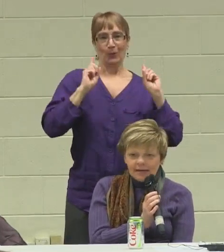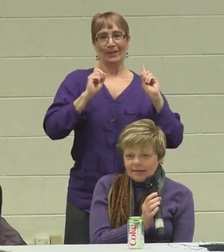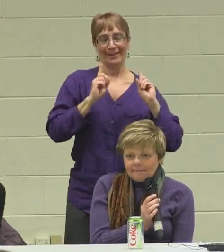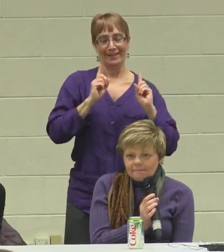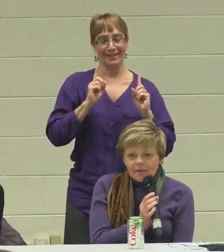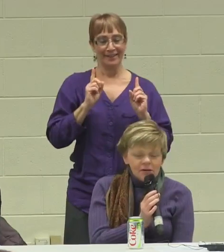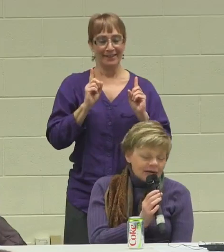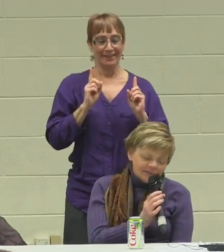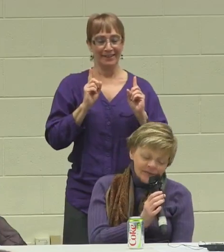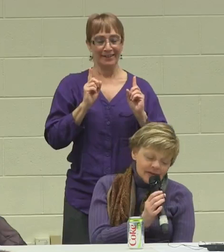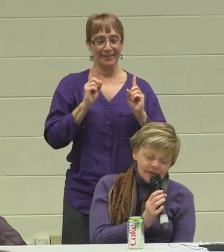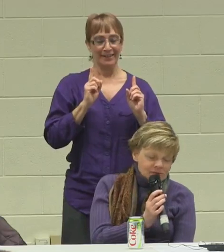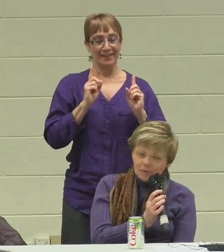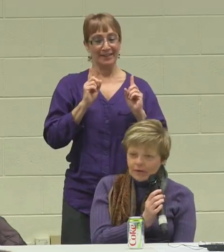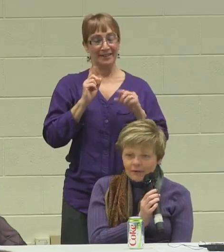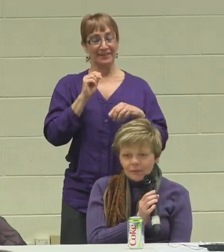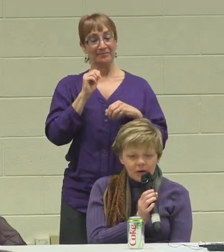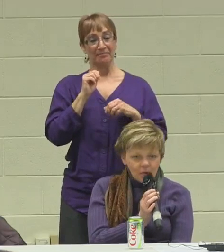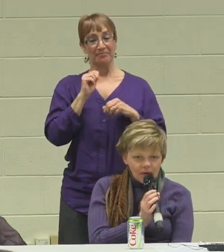that not everything gets to work out the way you wanted